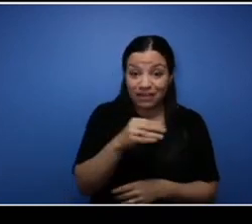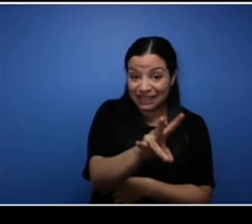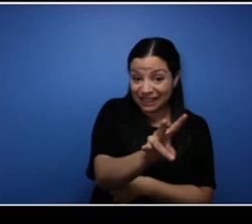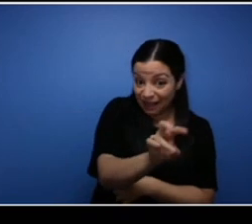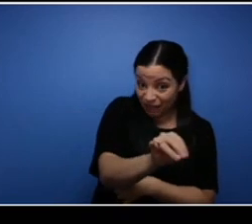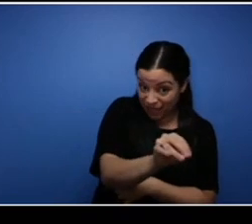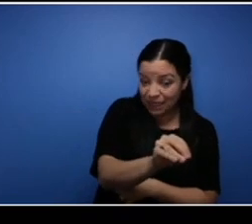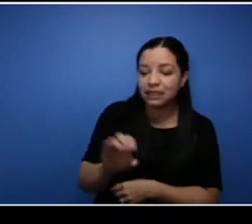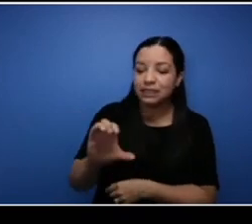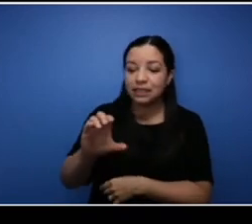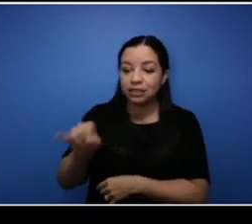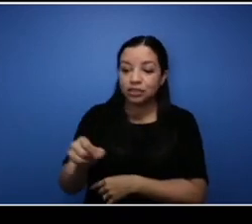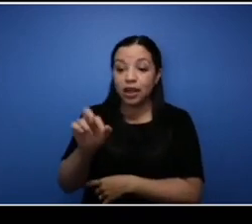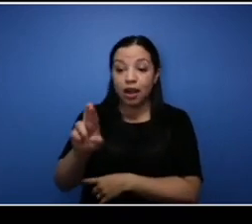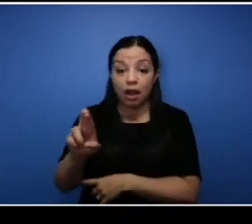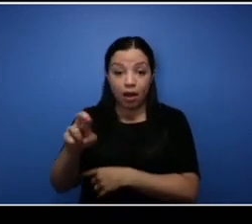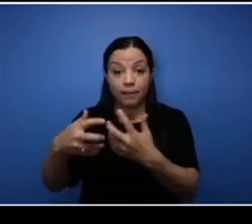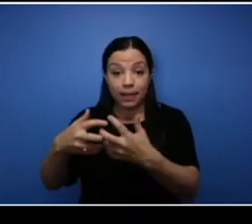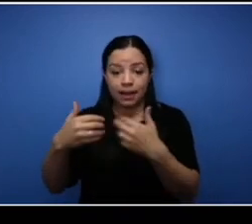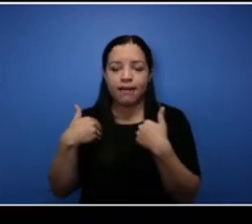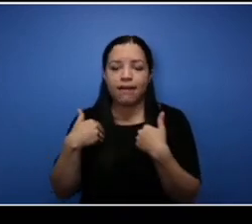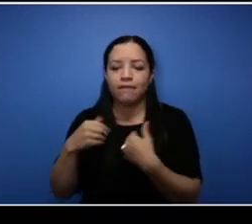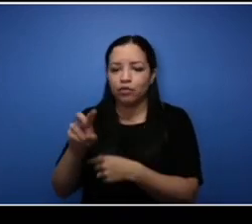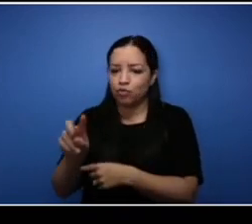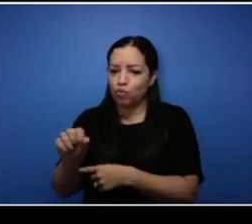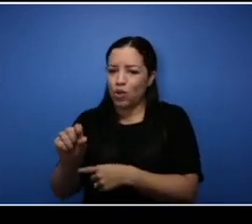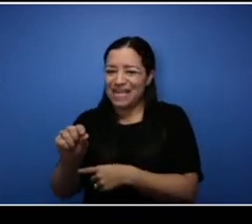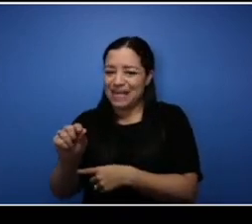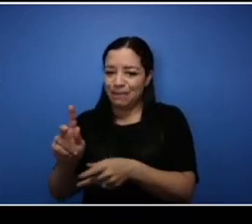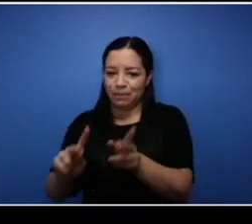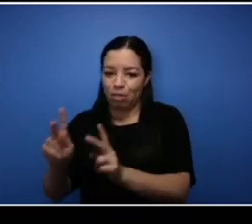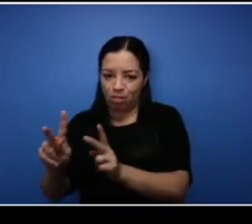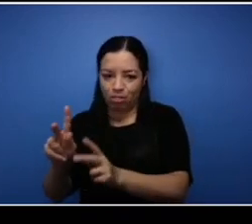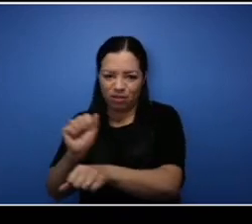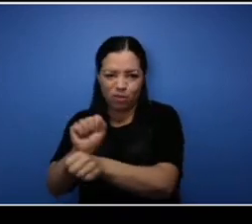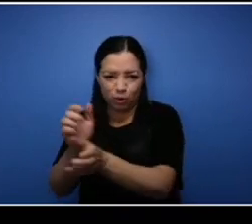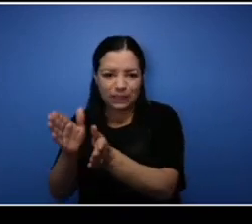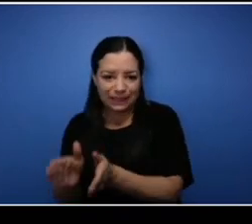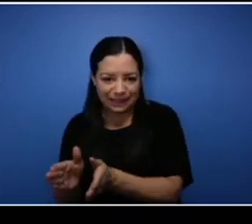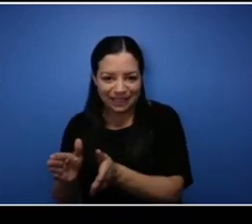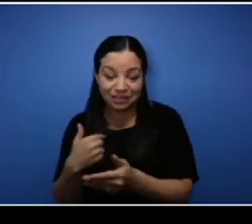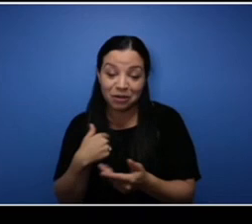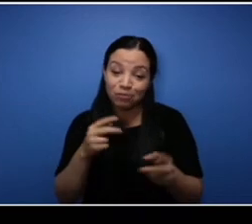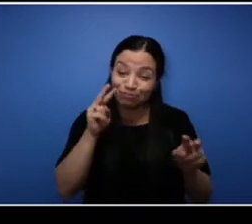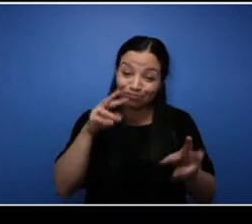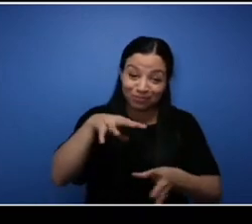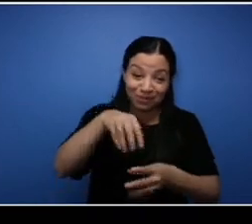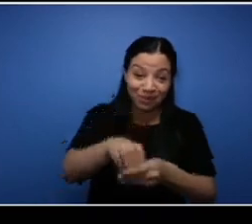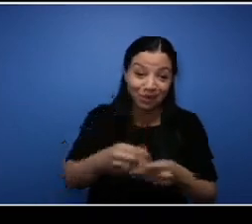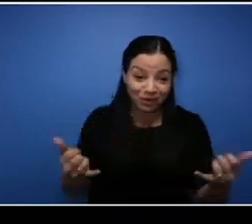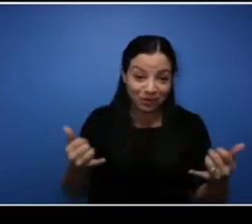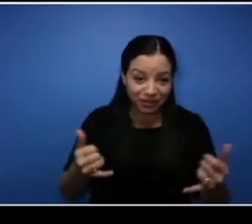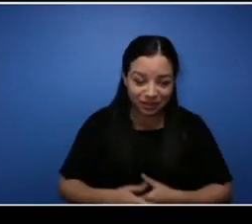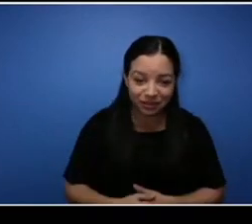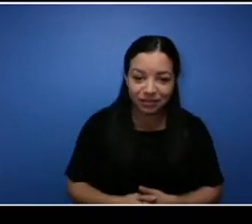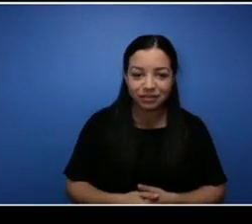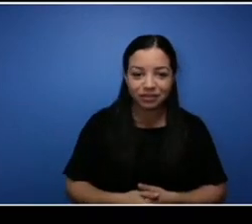And I'm glad to be part of this today and looking forward to it.